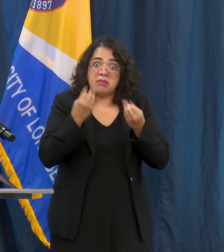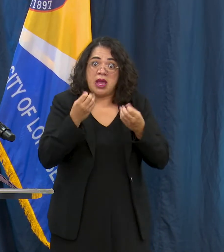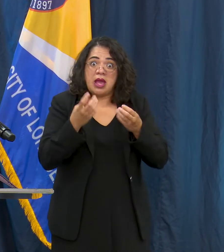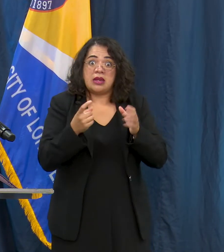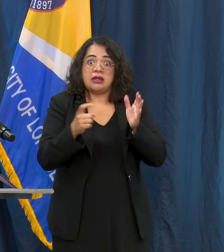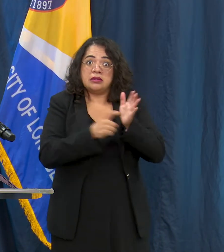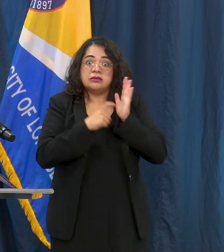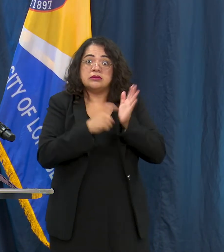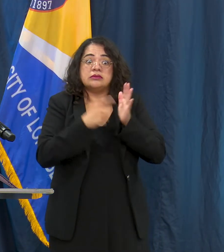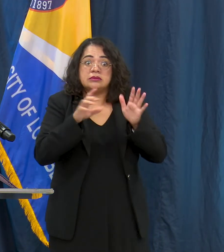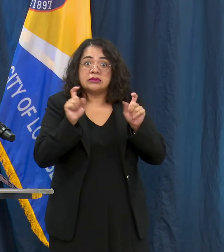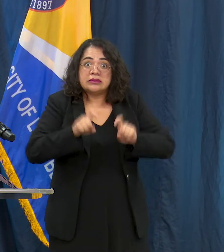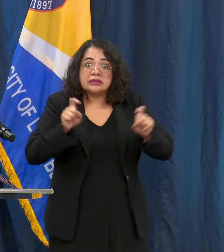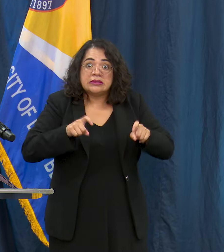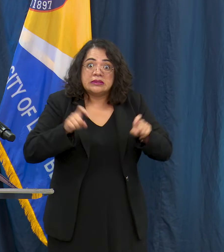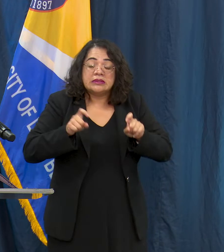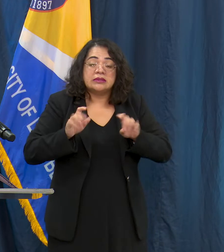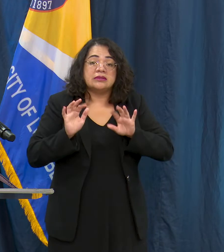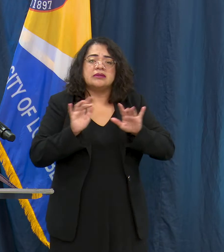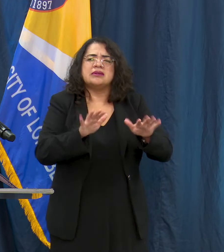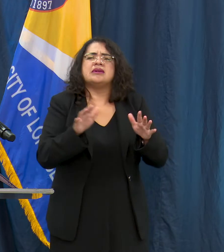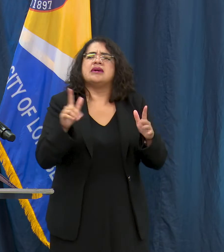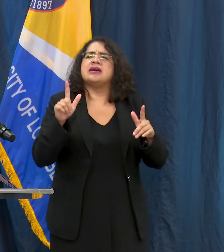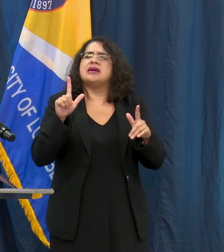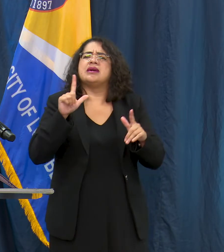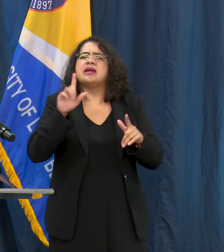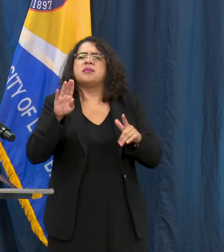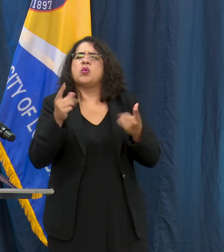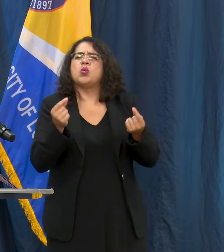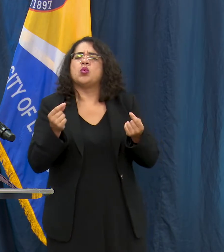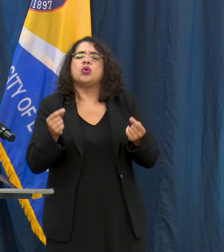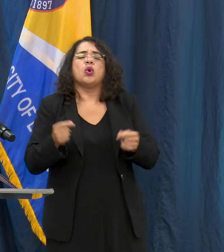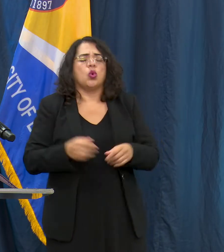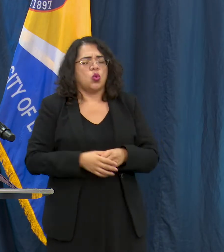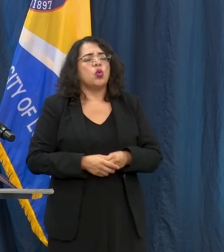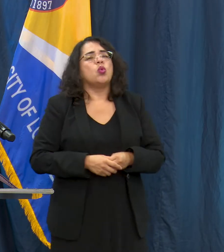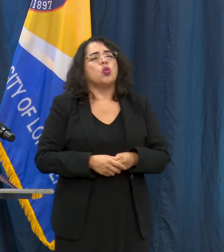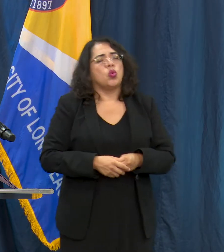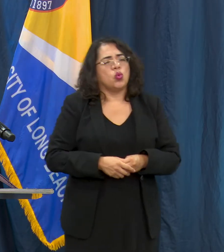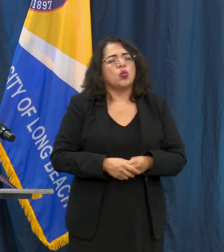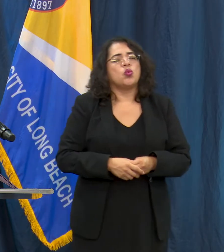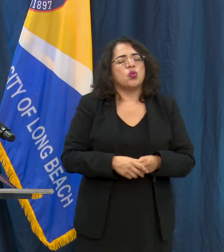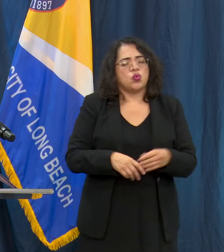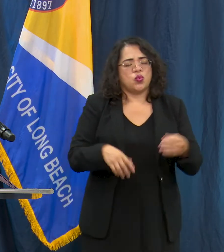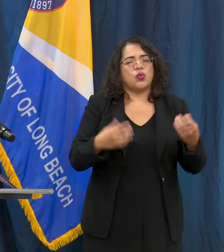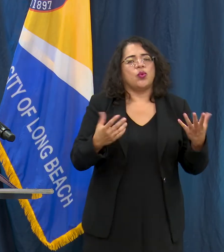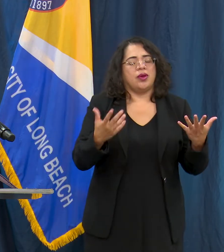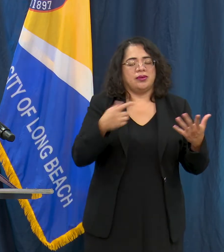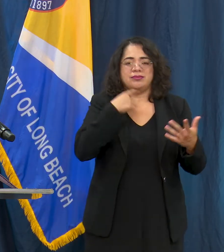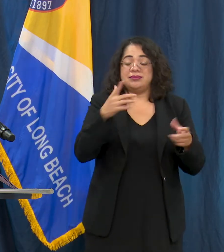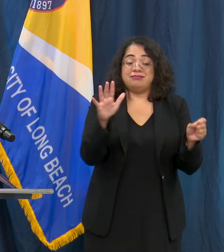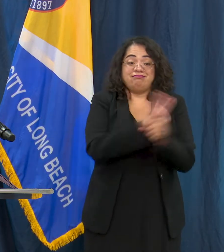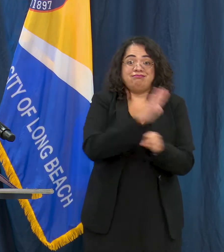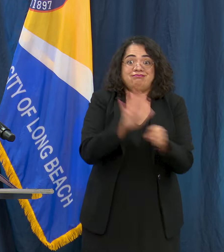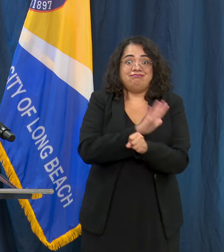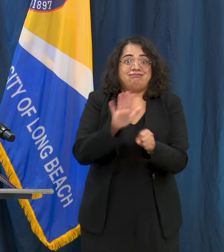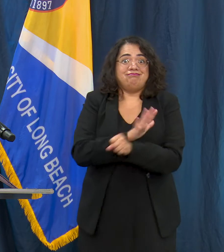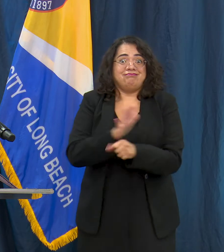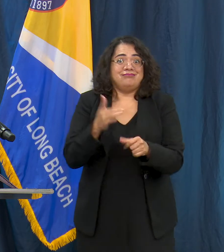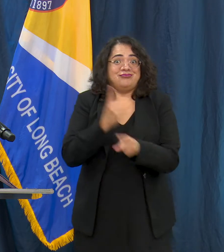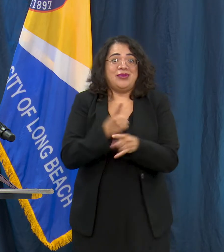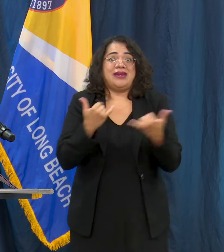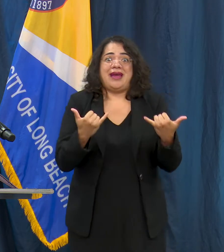doing to address this high demand? So as I mentioned the appointments are full at